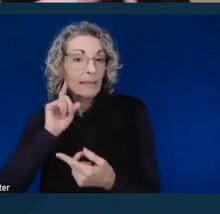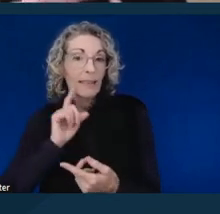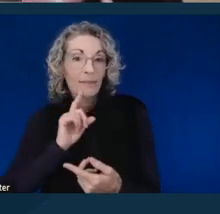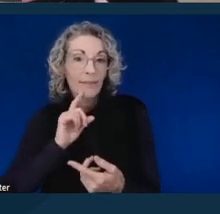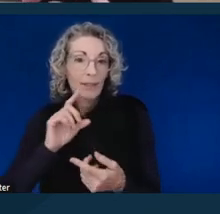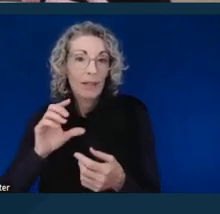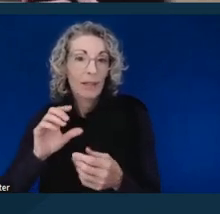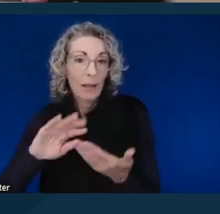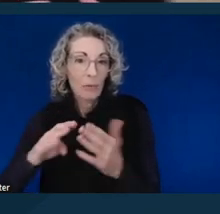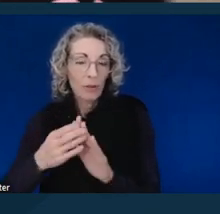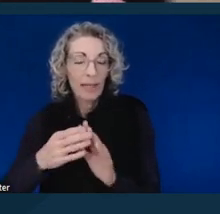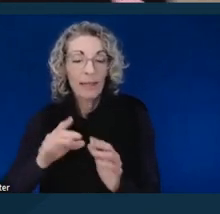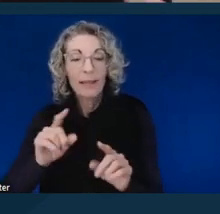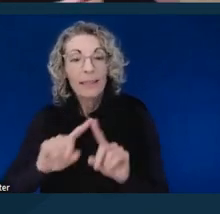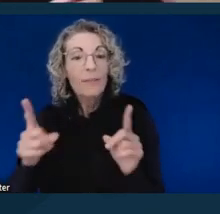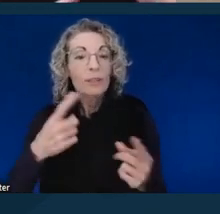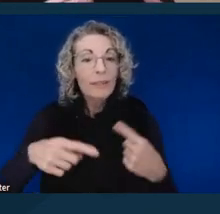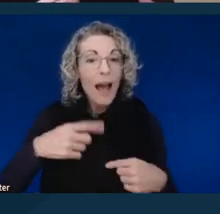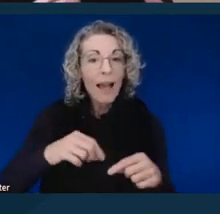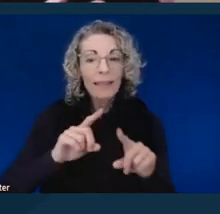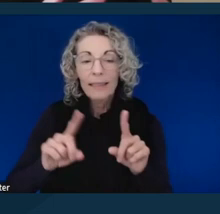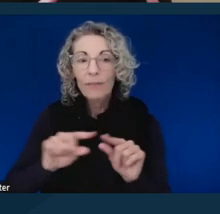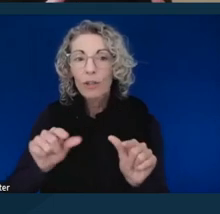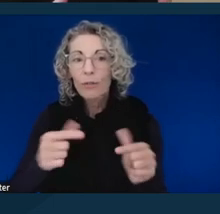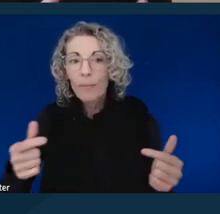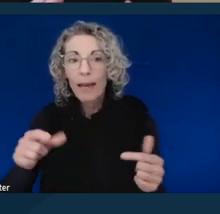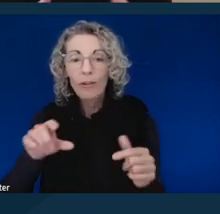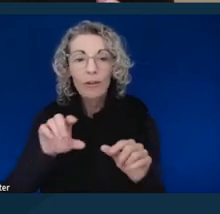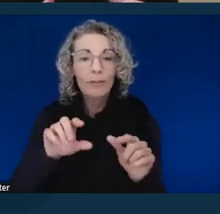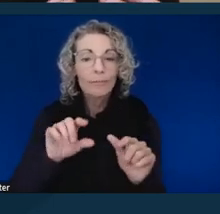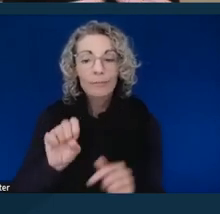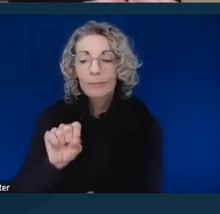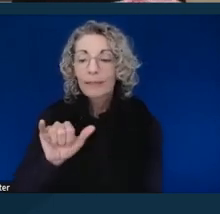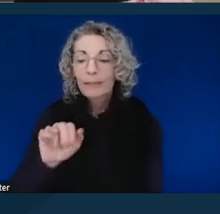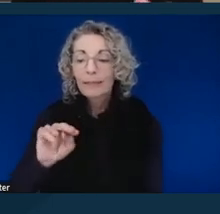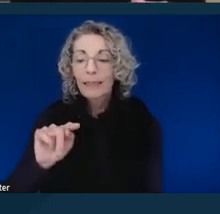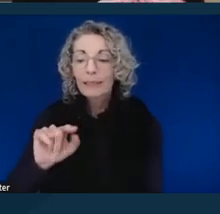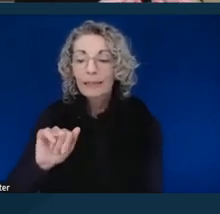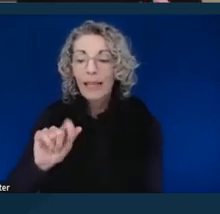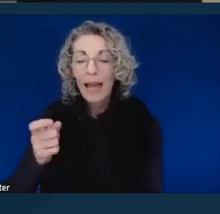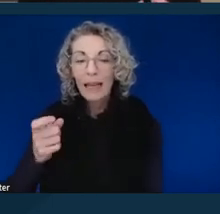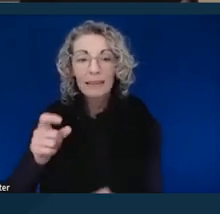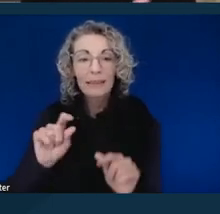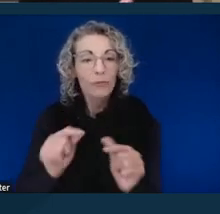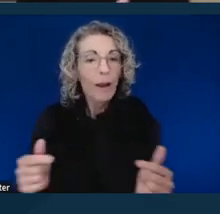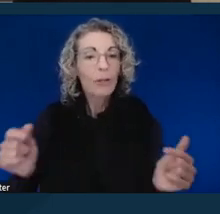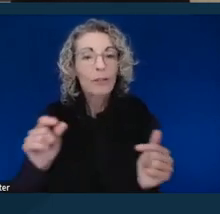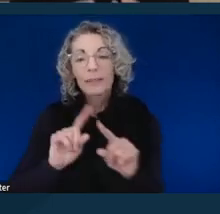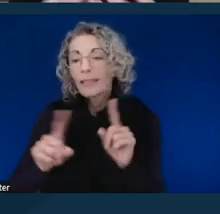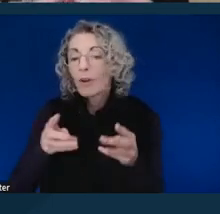there's a different grammatical syntax. It's just a different way of using ASL